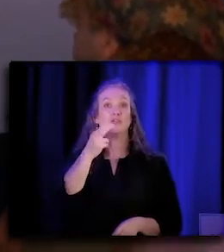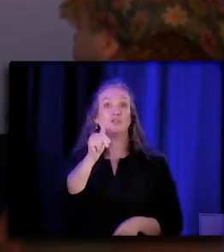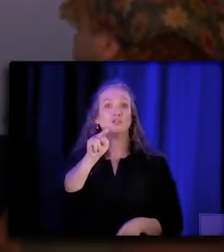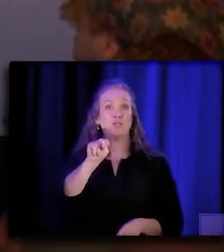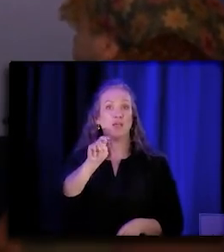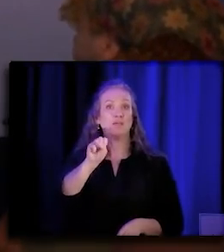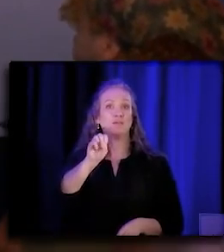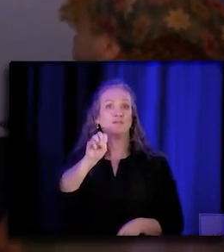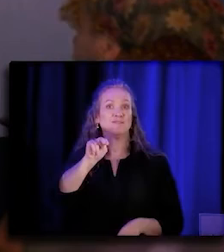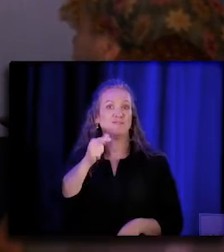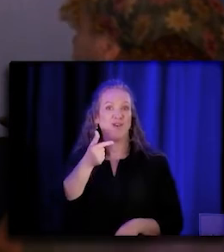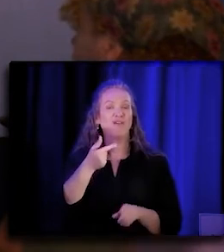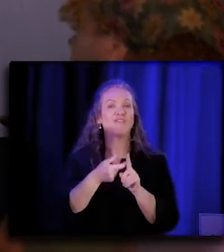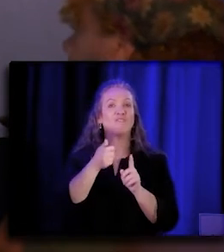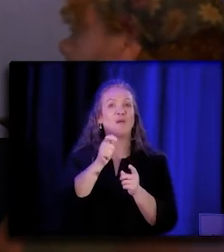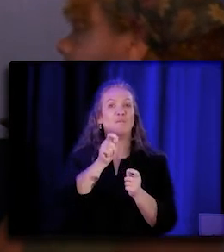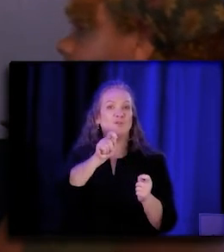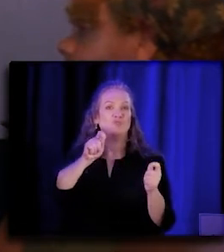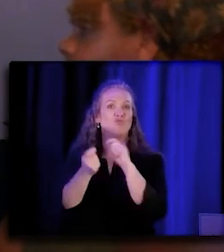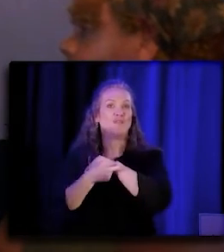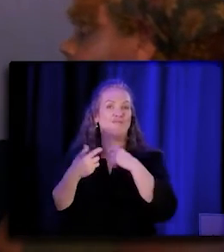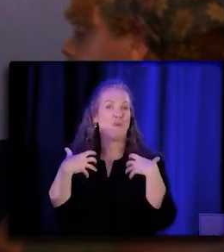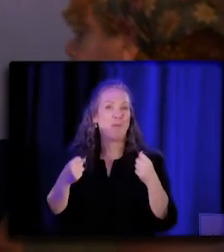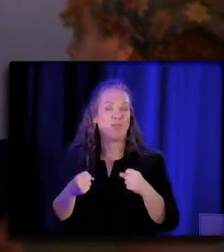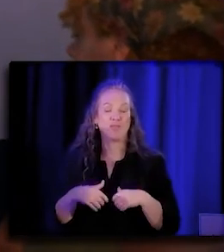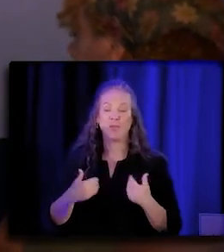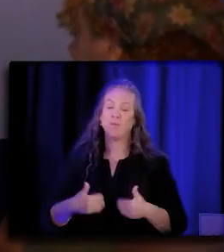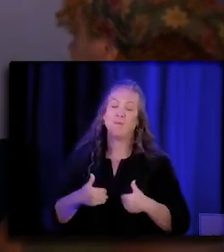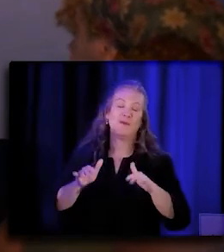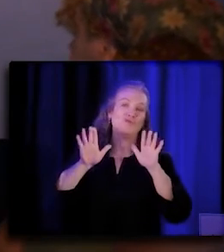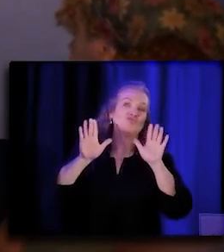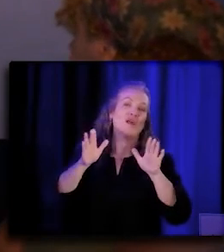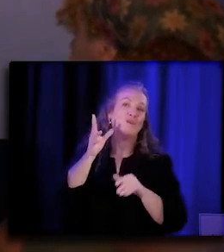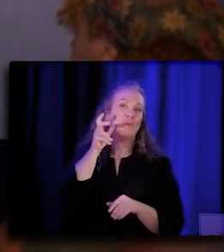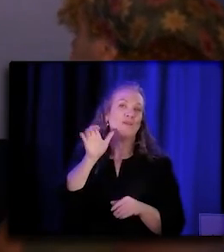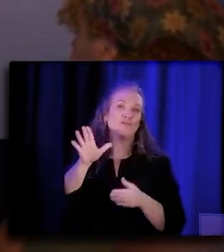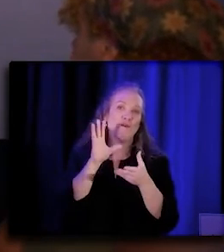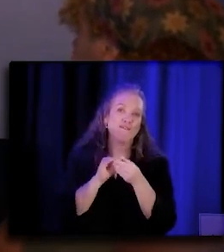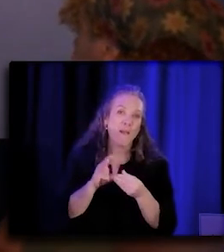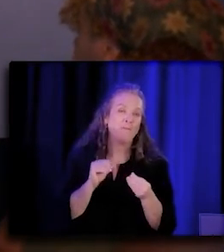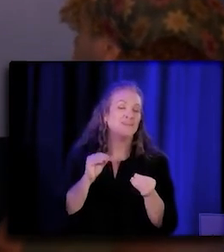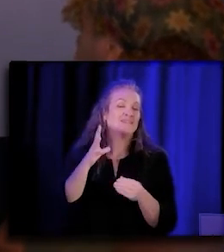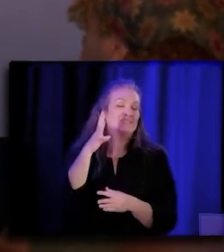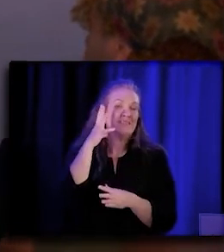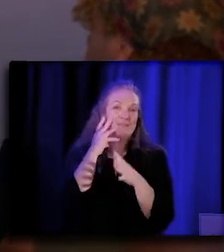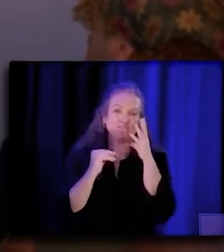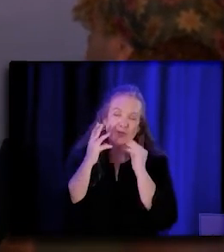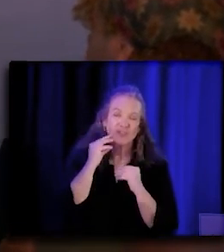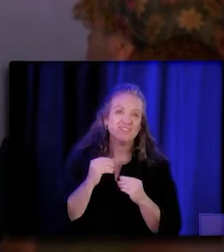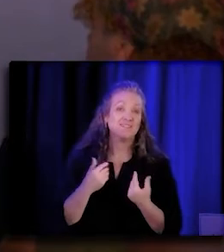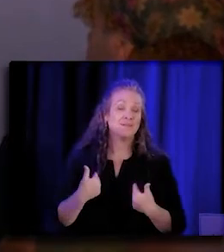It's so great to hear everybody's comments, experiences, and it's such an exciting time.